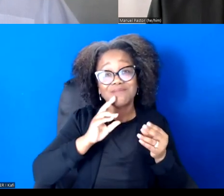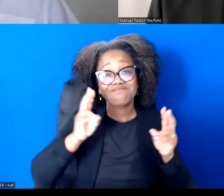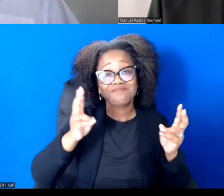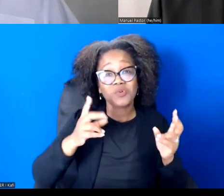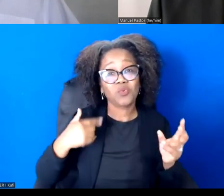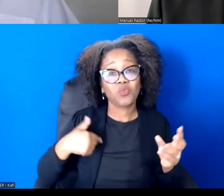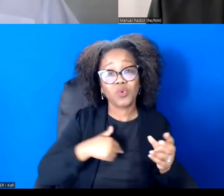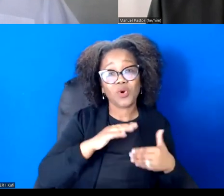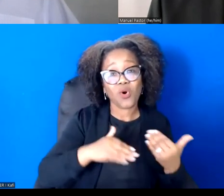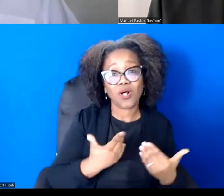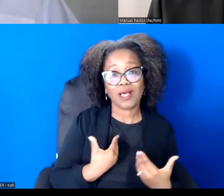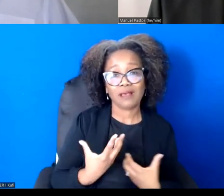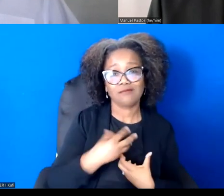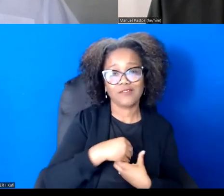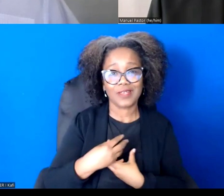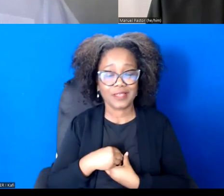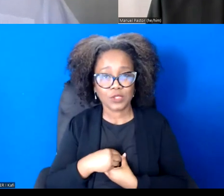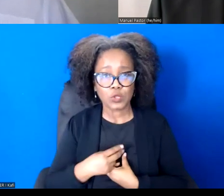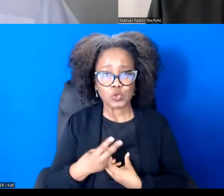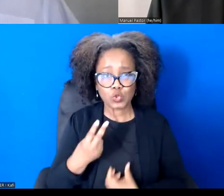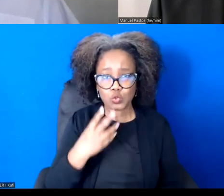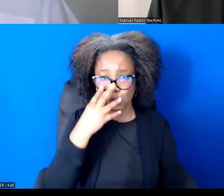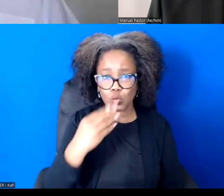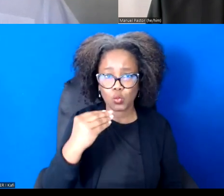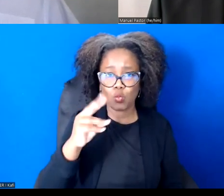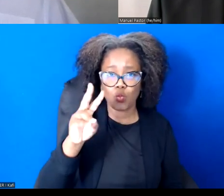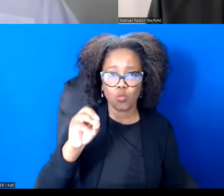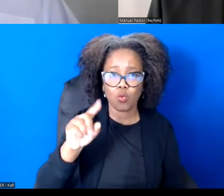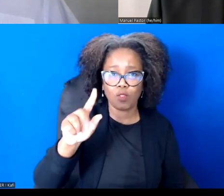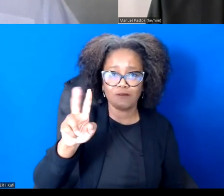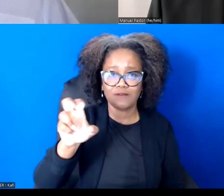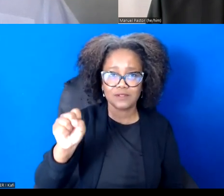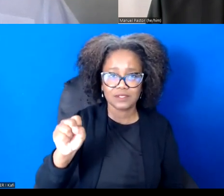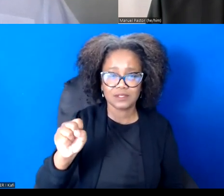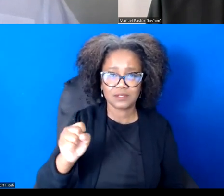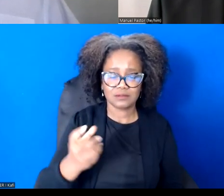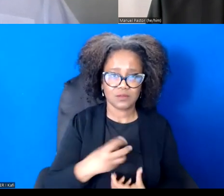The other one is vicious and greedy. And which of those was dominate?